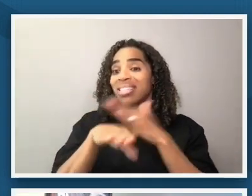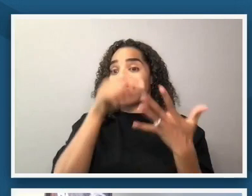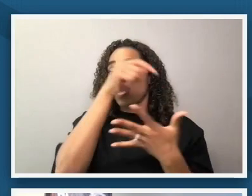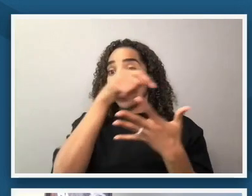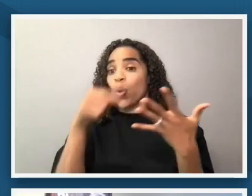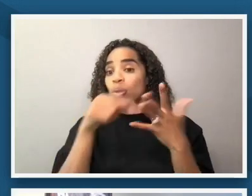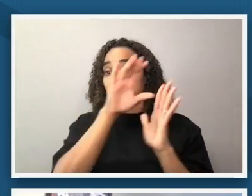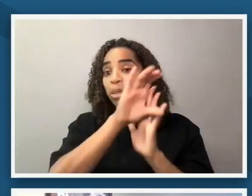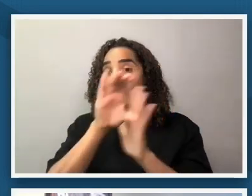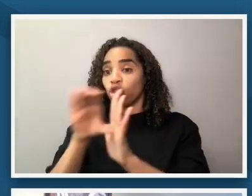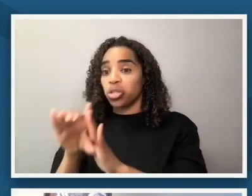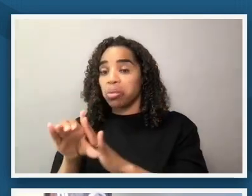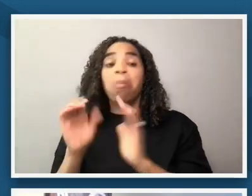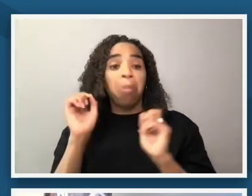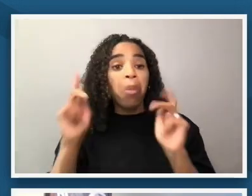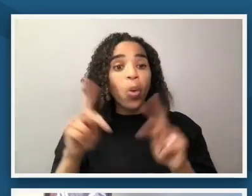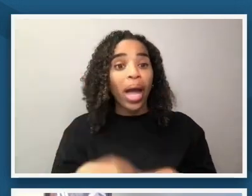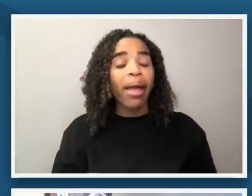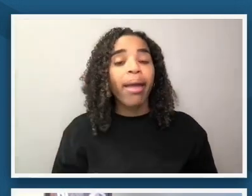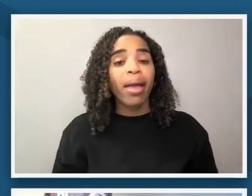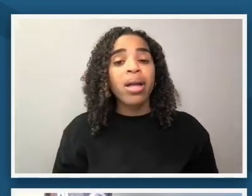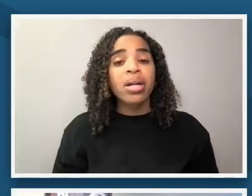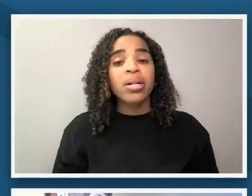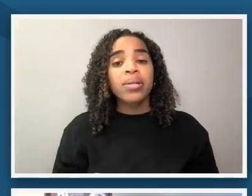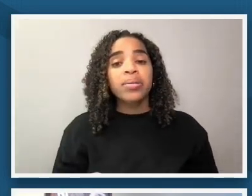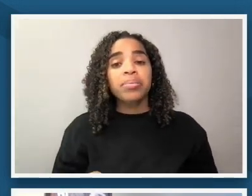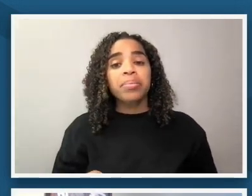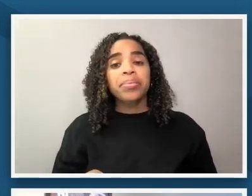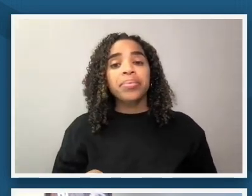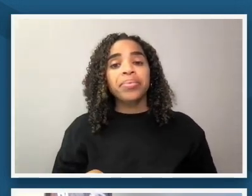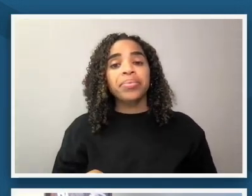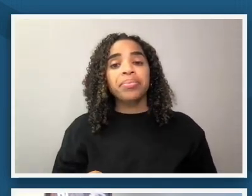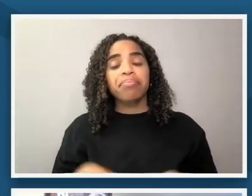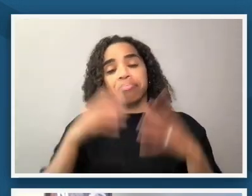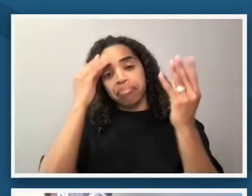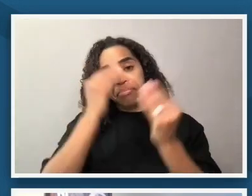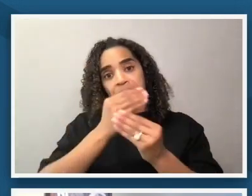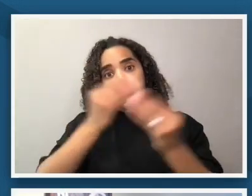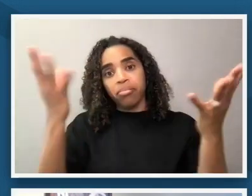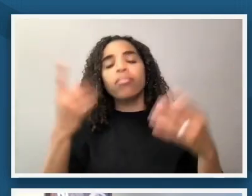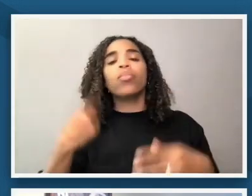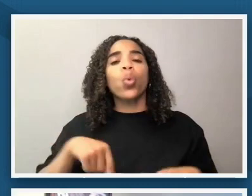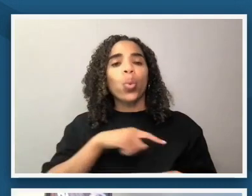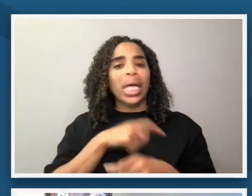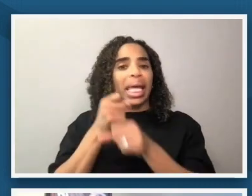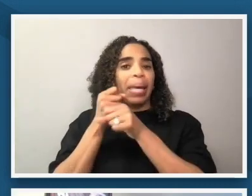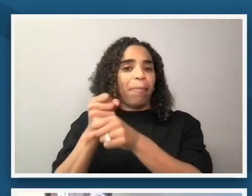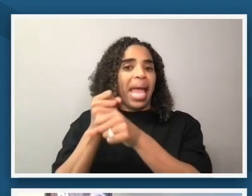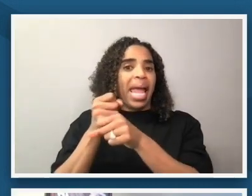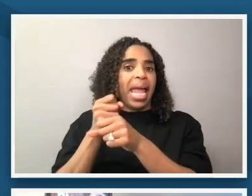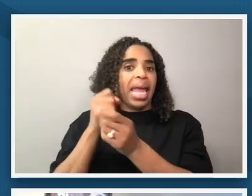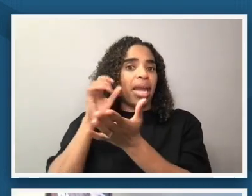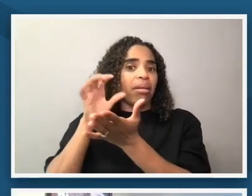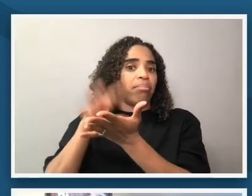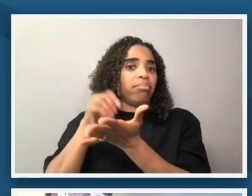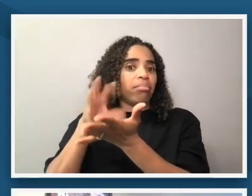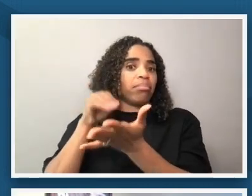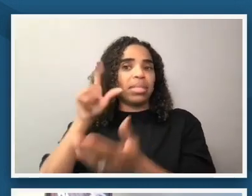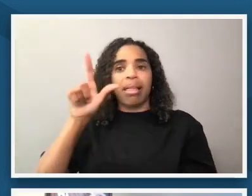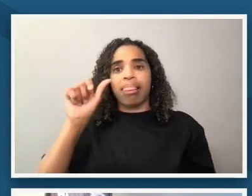um and i will just let everyone um who's participating know that we've created a